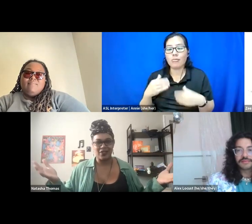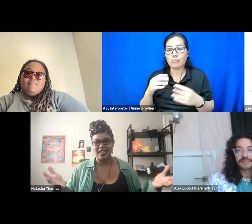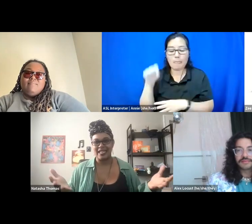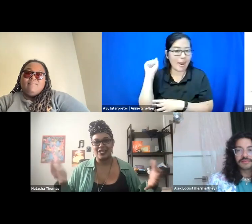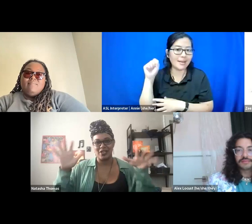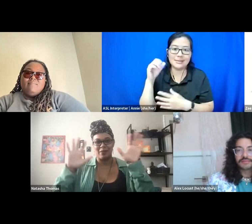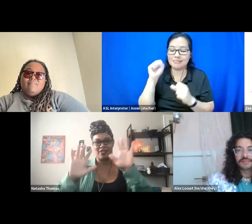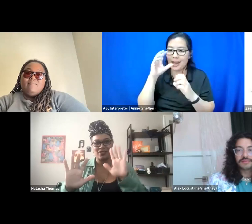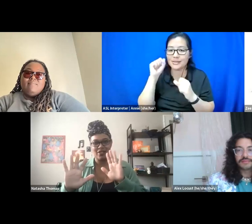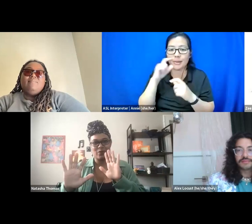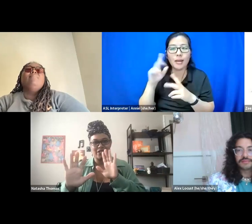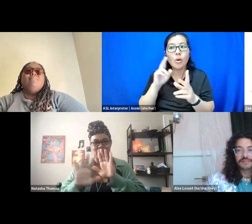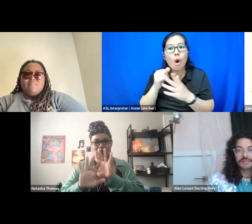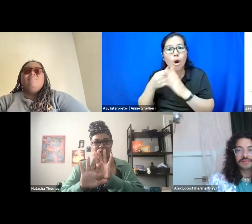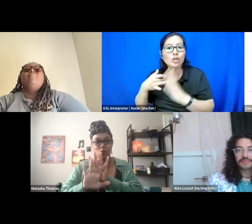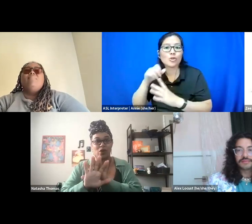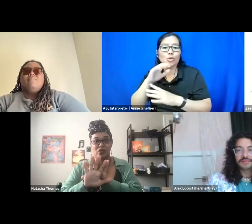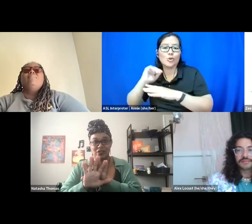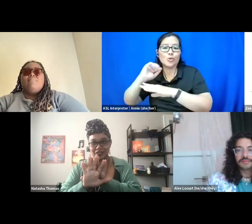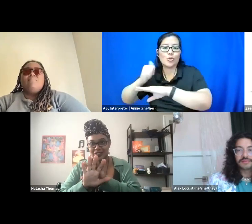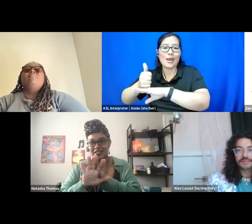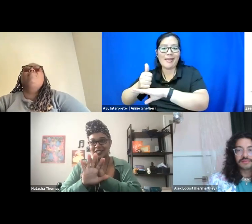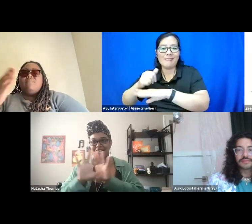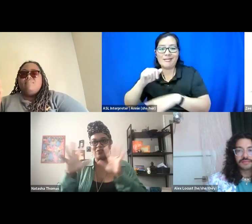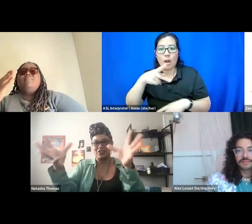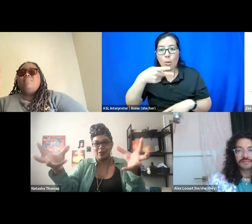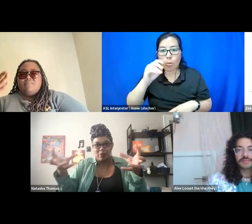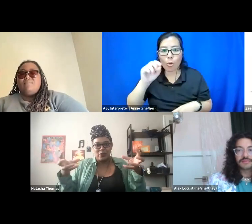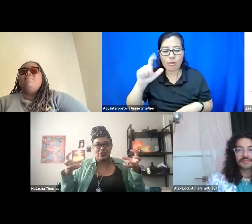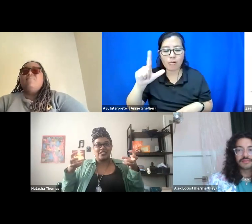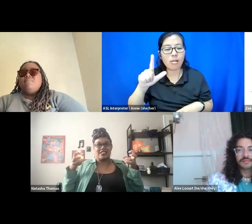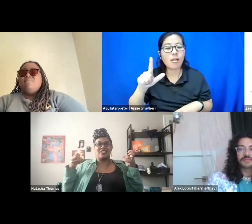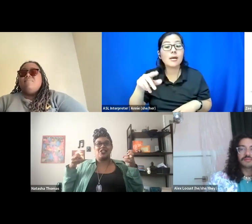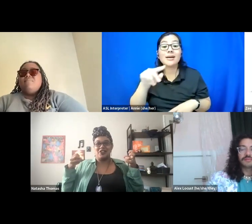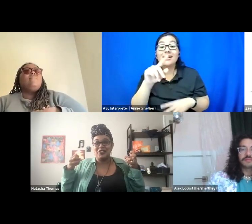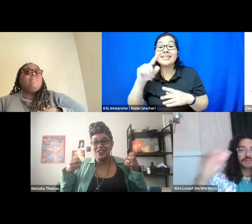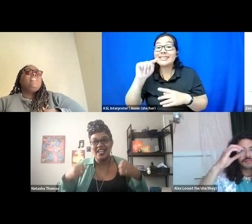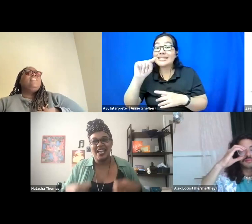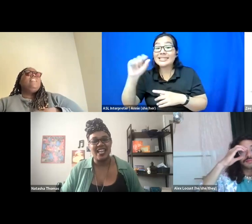I felt like each image was its own world that you just pulled us into.